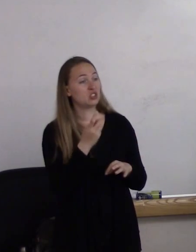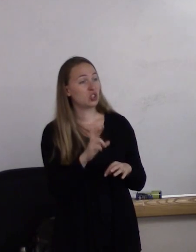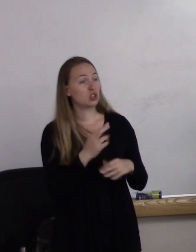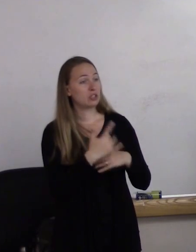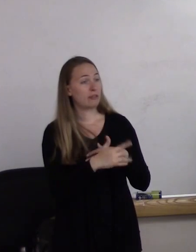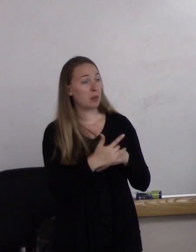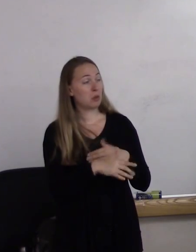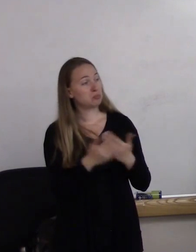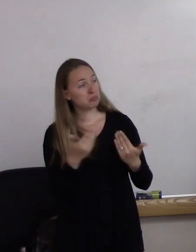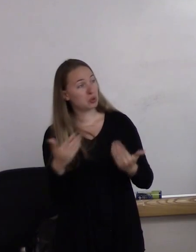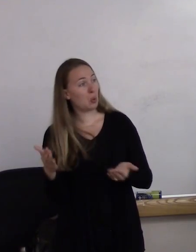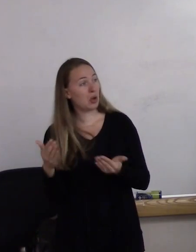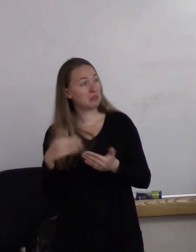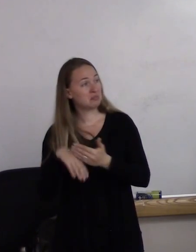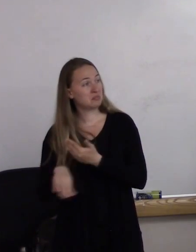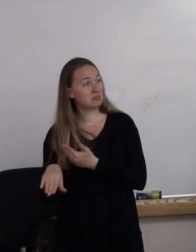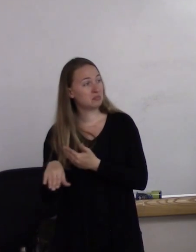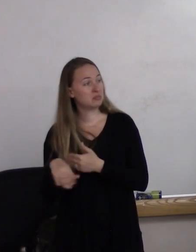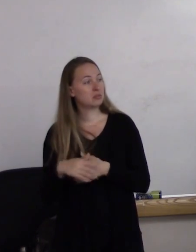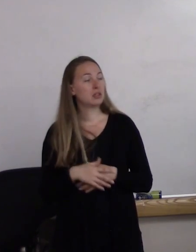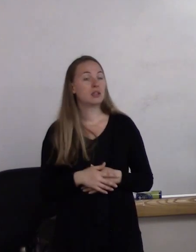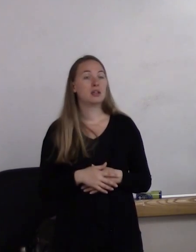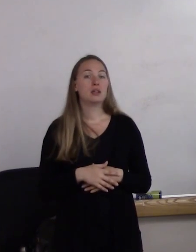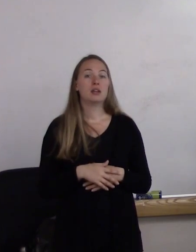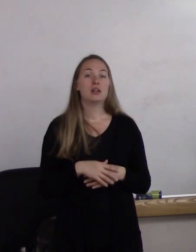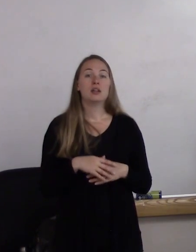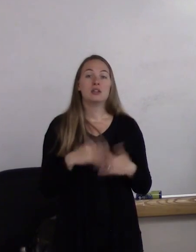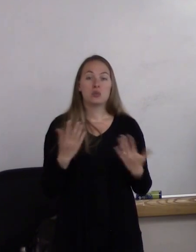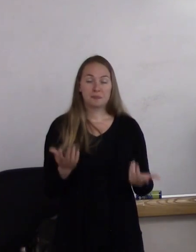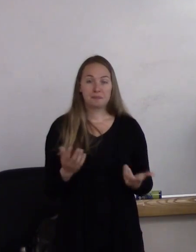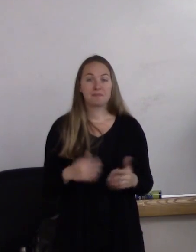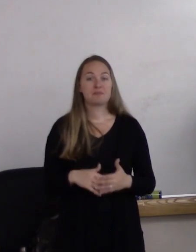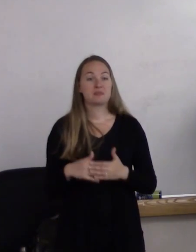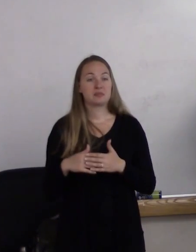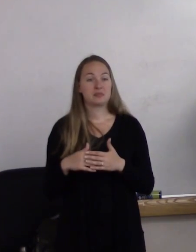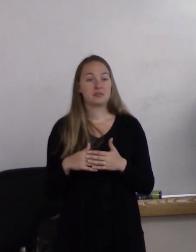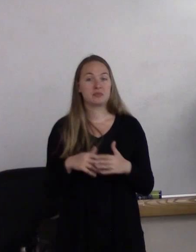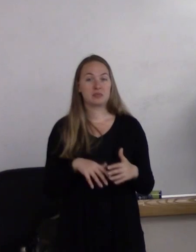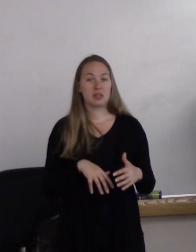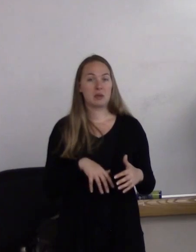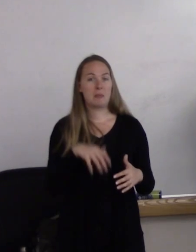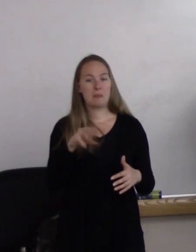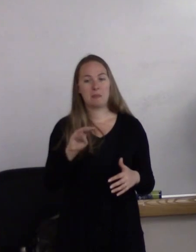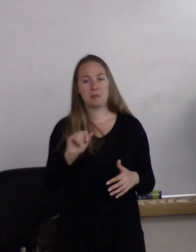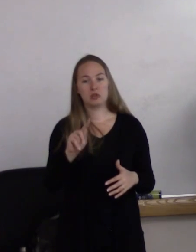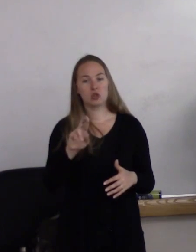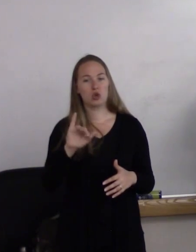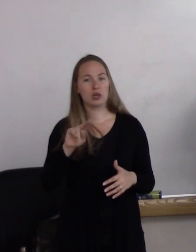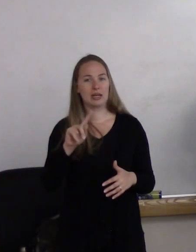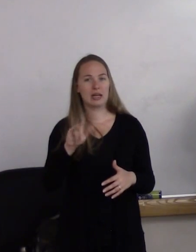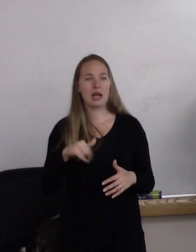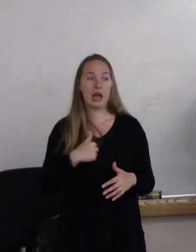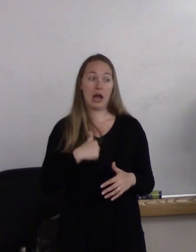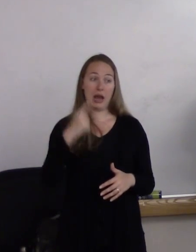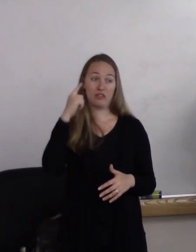Head right on back." So she goes into the maternity ward, and I heard these things are posh. There's even waterbeds and everything.